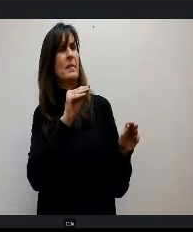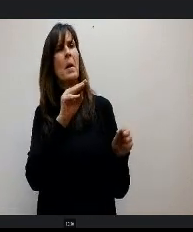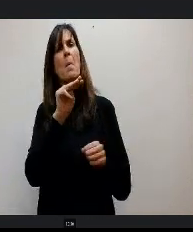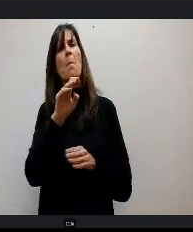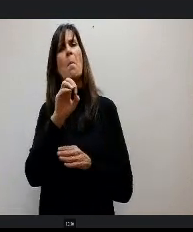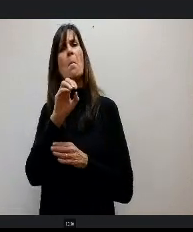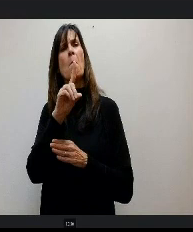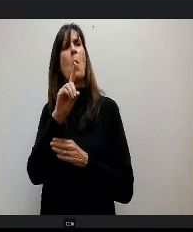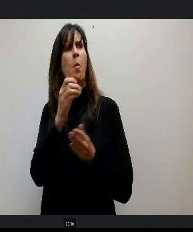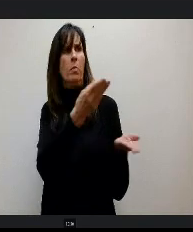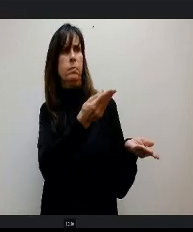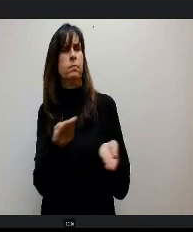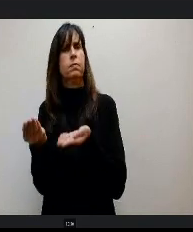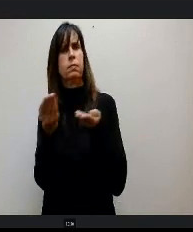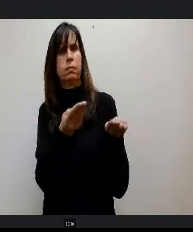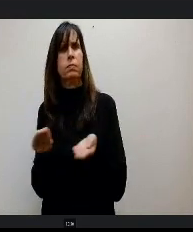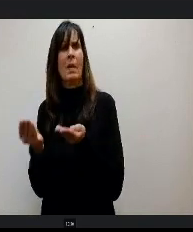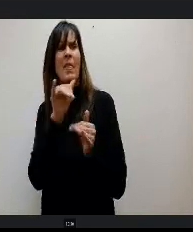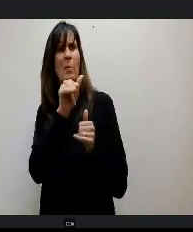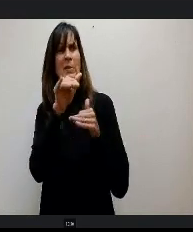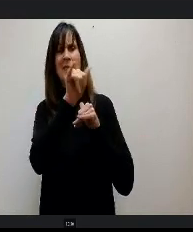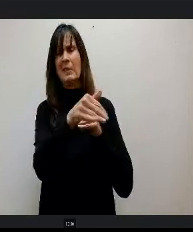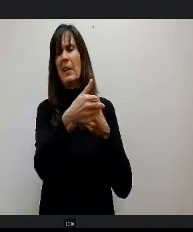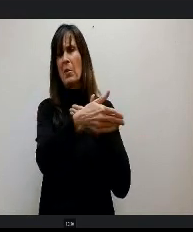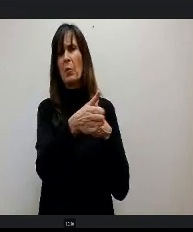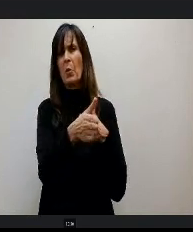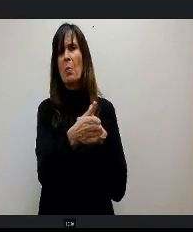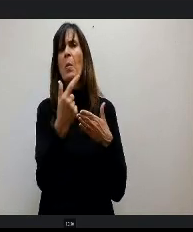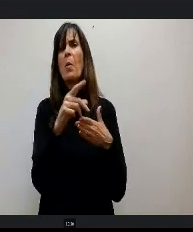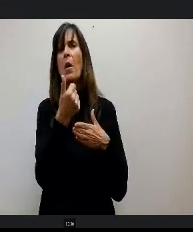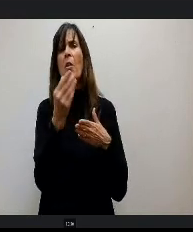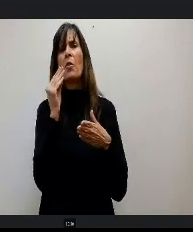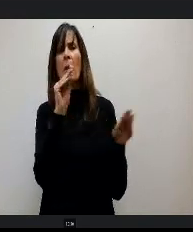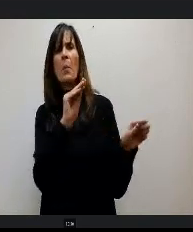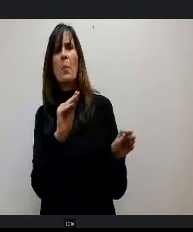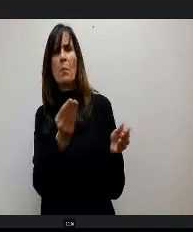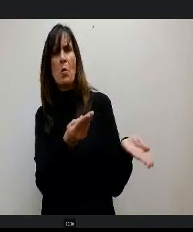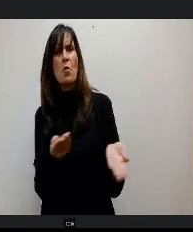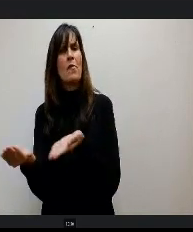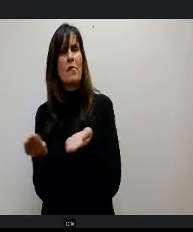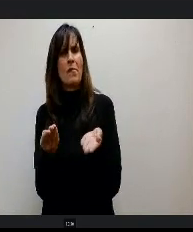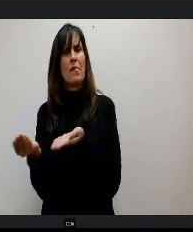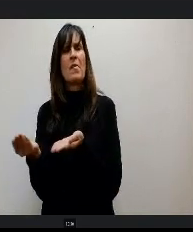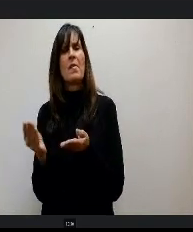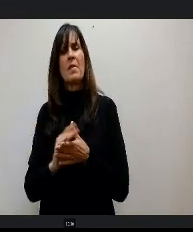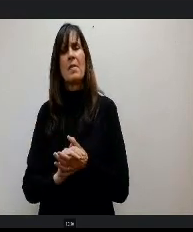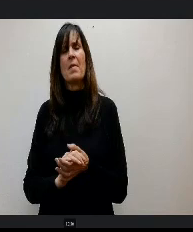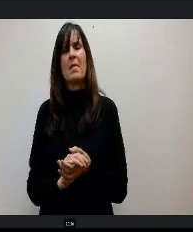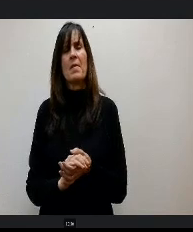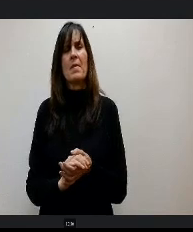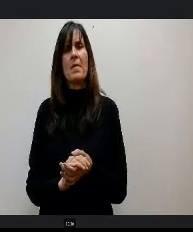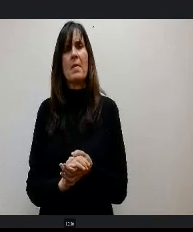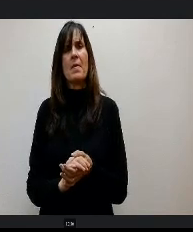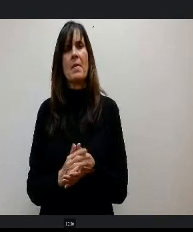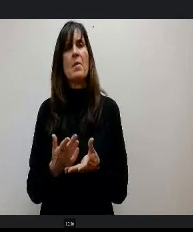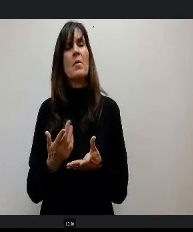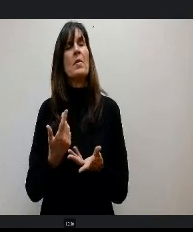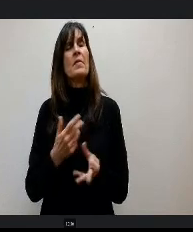This one doesn't has to stay in the room, but they want to be able to move it around. We had a chance to see the